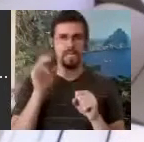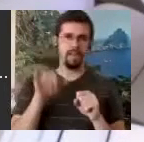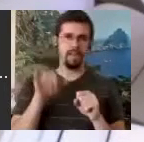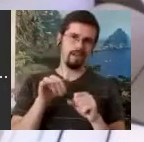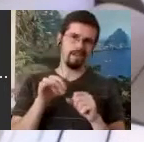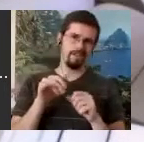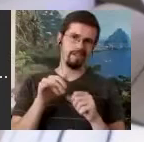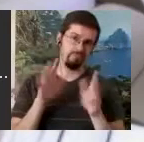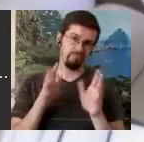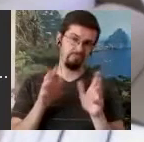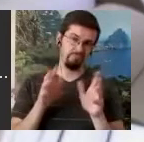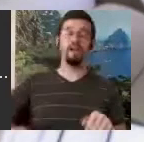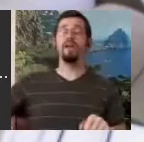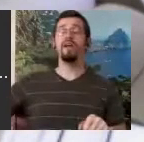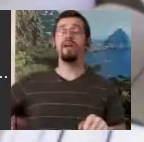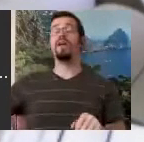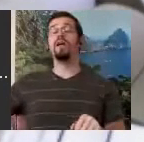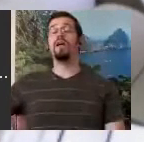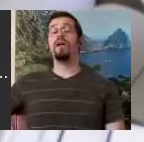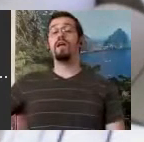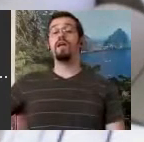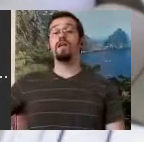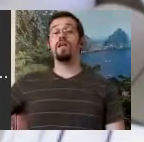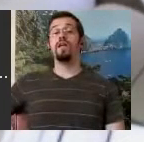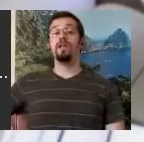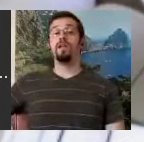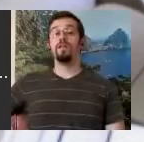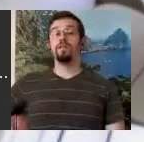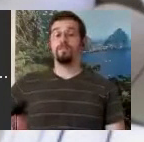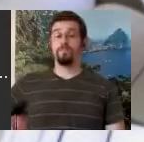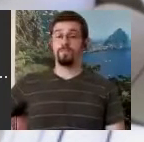understand that I did not study Friedrich Albert Zorn's system. It isn't like that